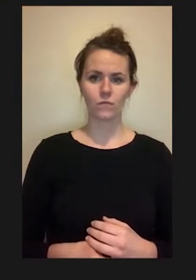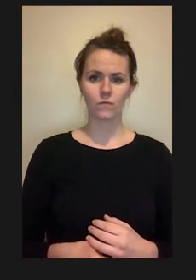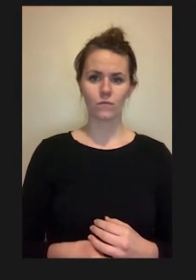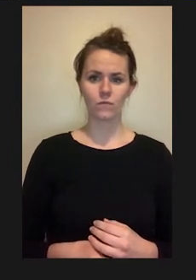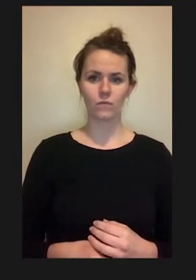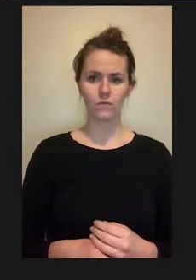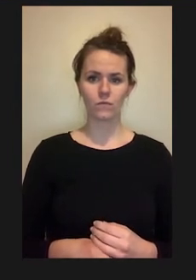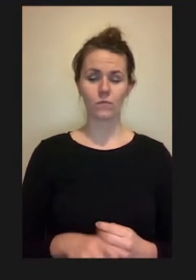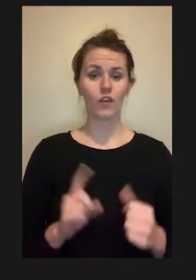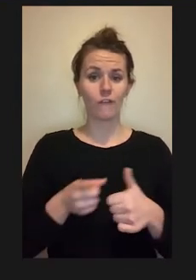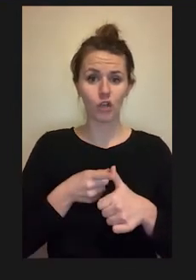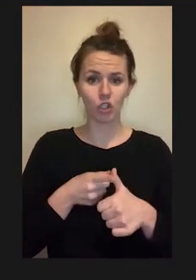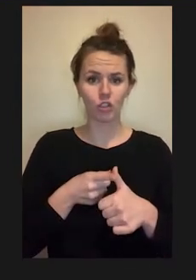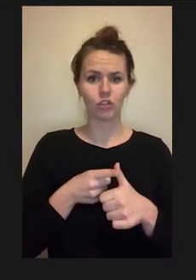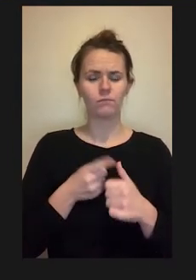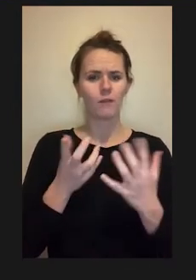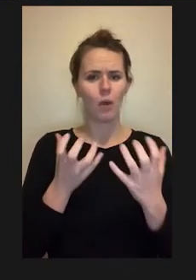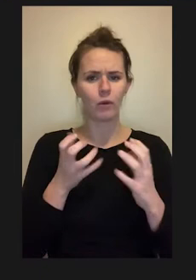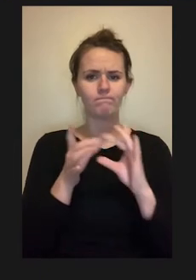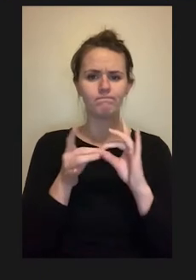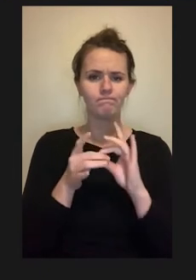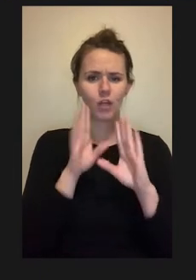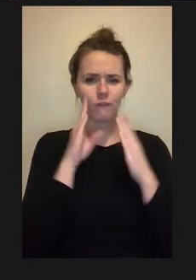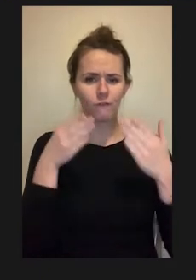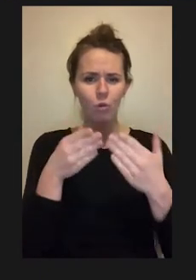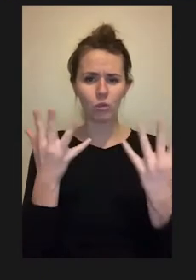the lab environment, the architectural access.